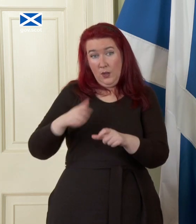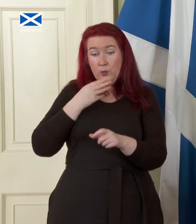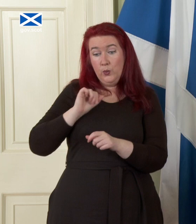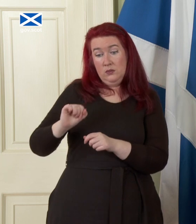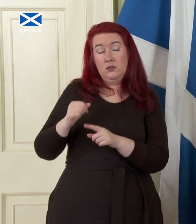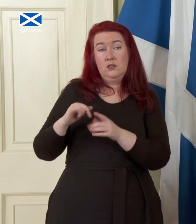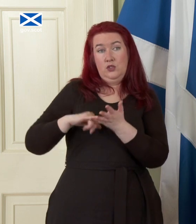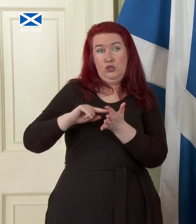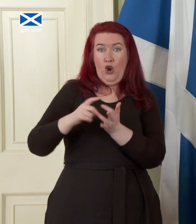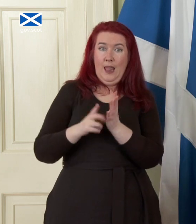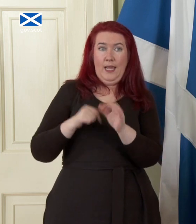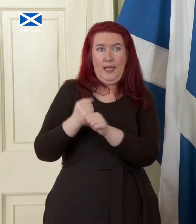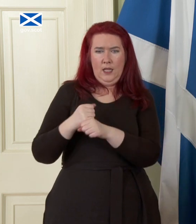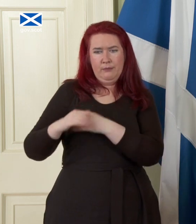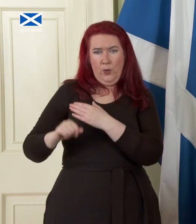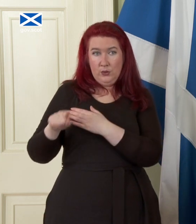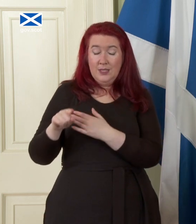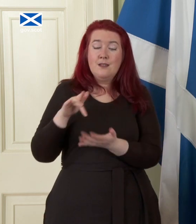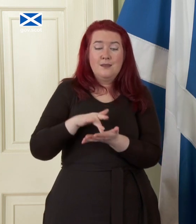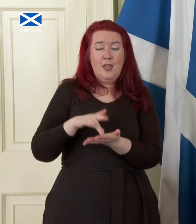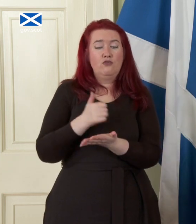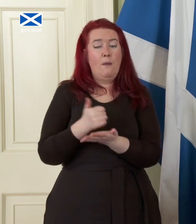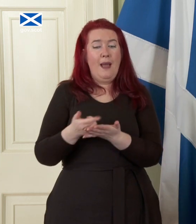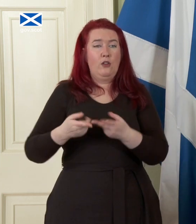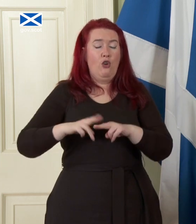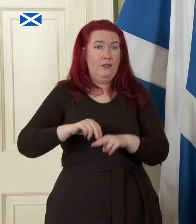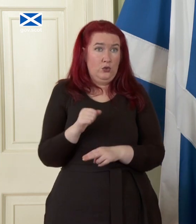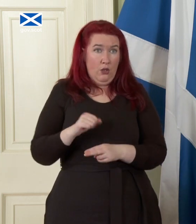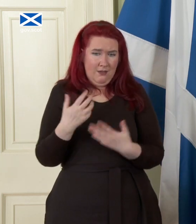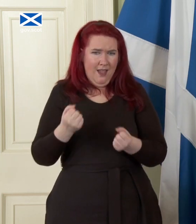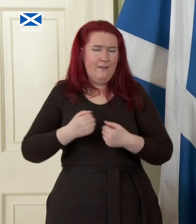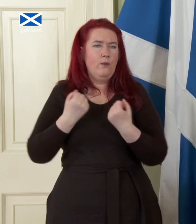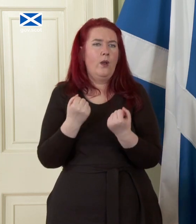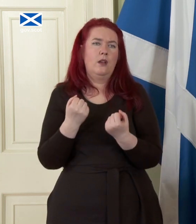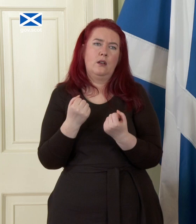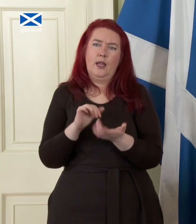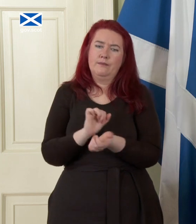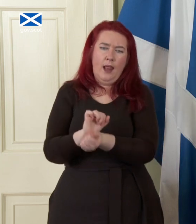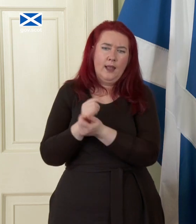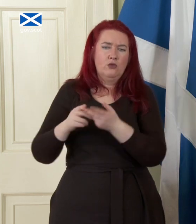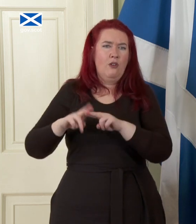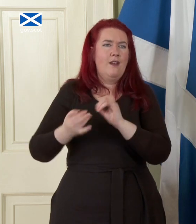Central Bank of Scotland will have a lender of Last Resort functions for the financial sector